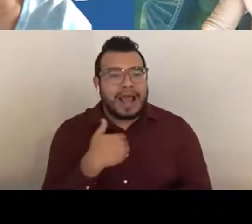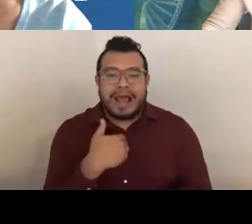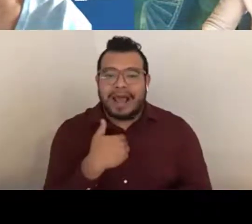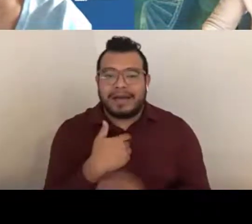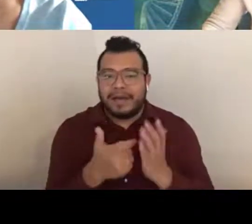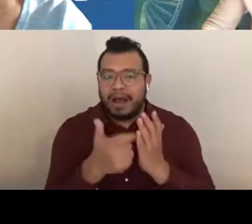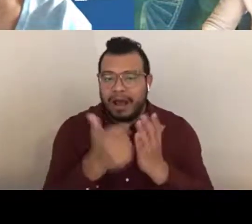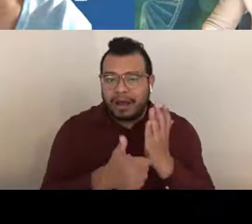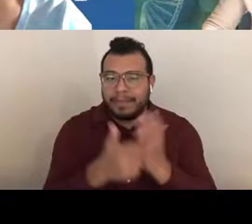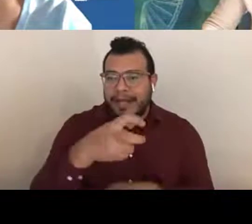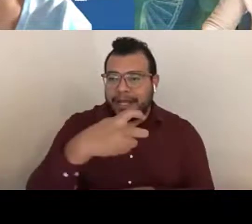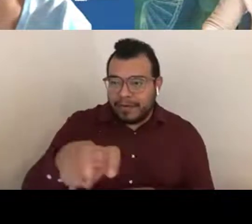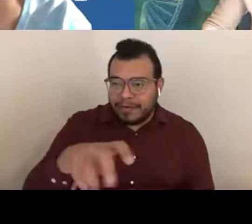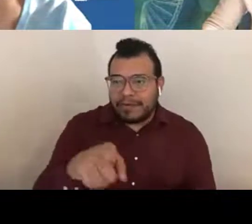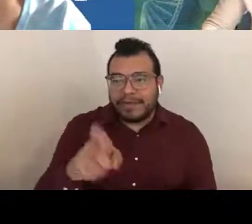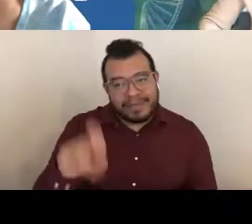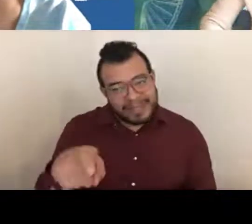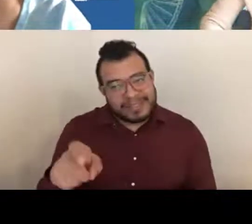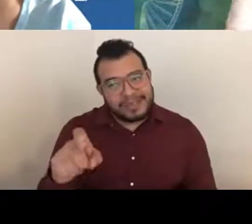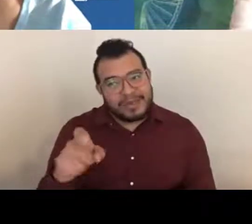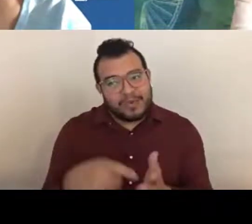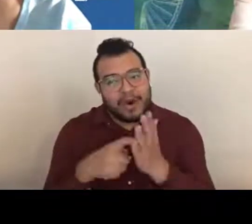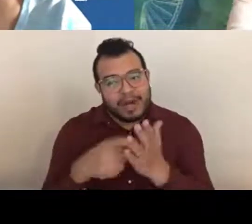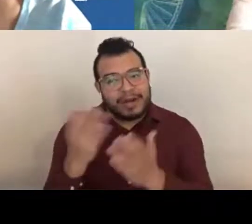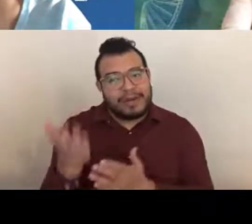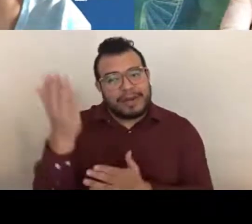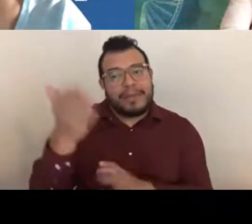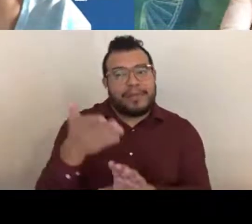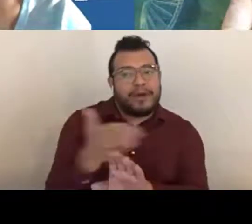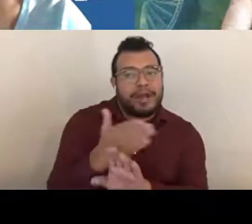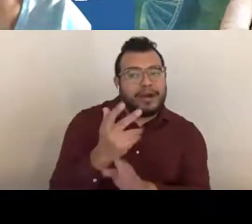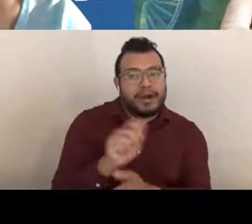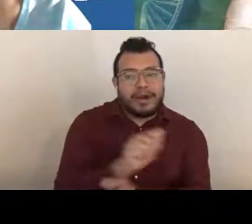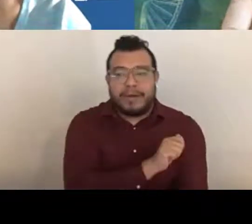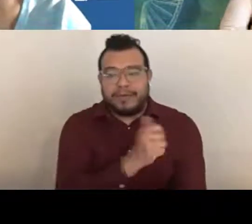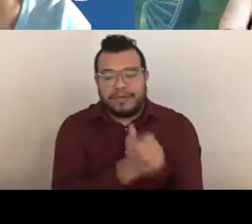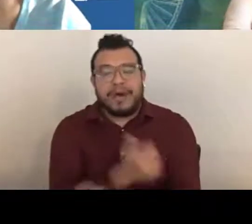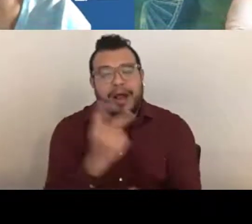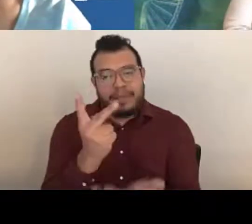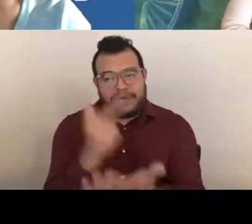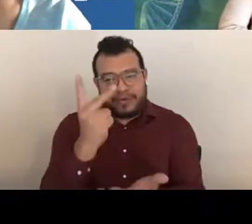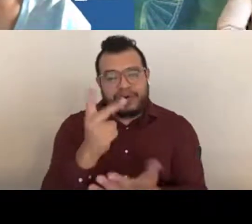and have to submit prior approval for carryover. Susan Medve: Okay. So like I mentioned,